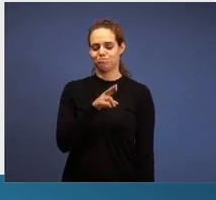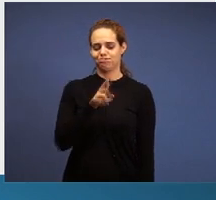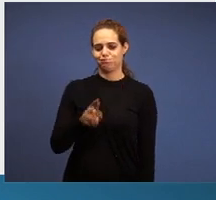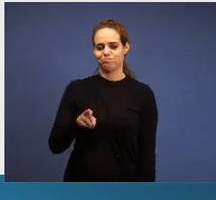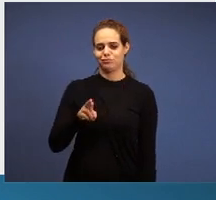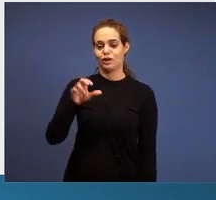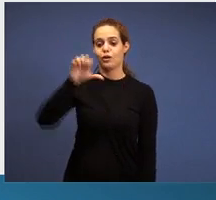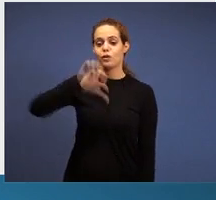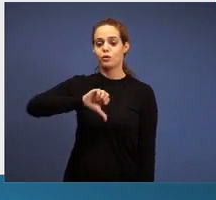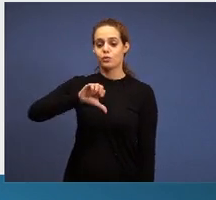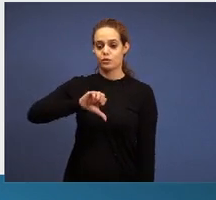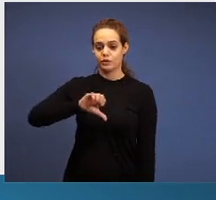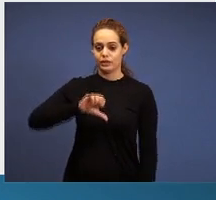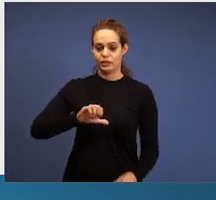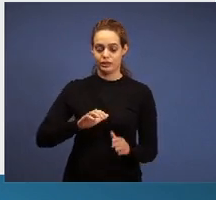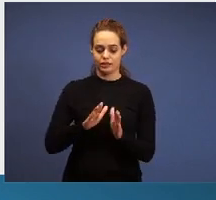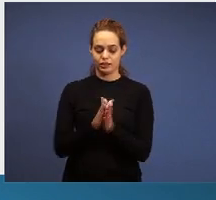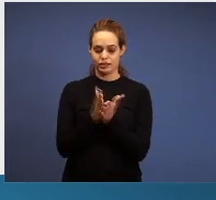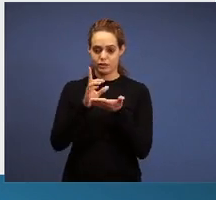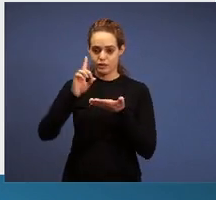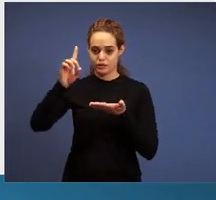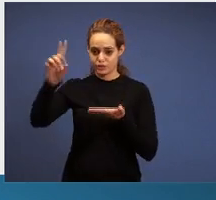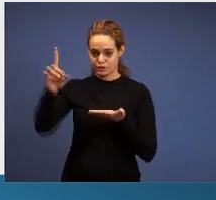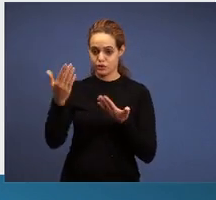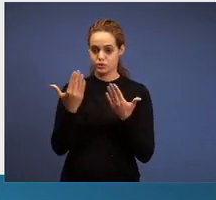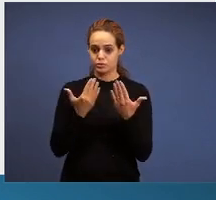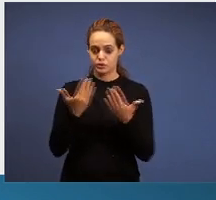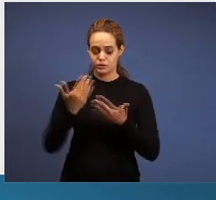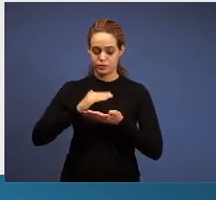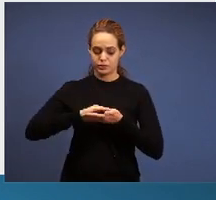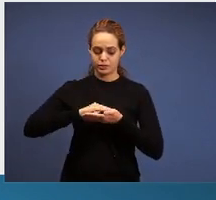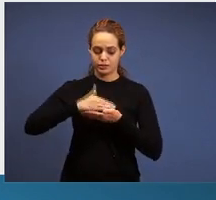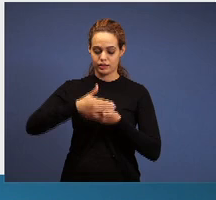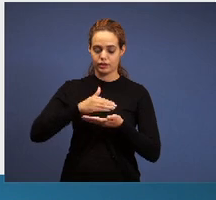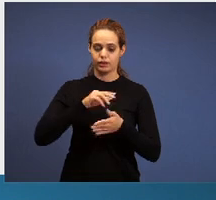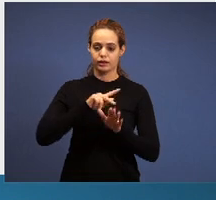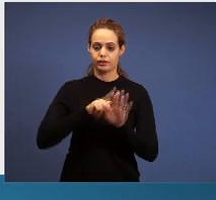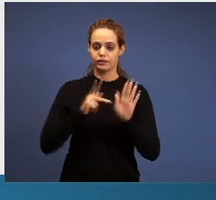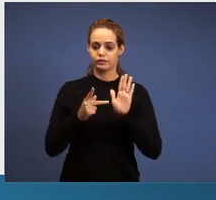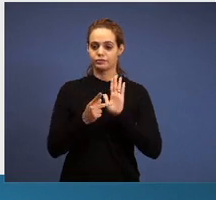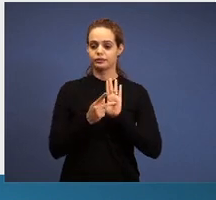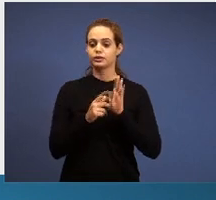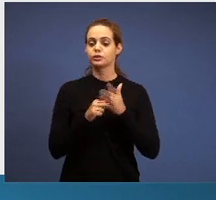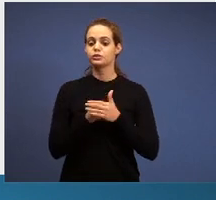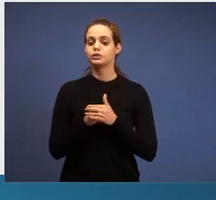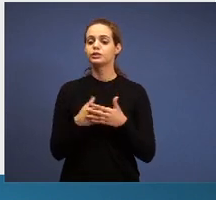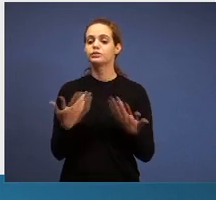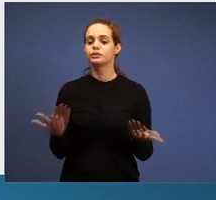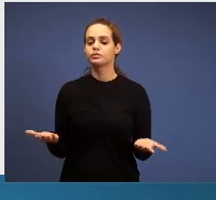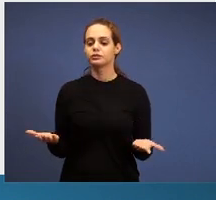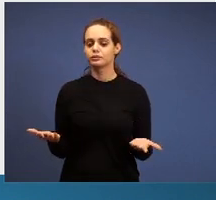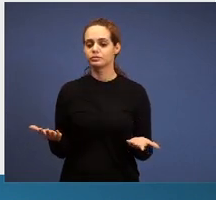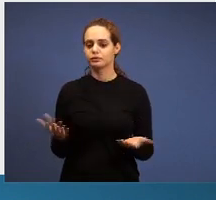of the hidden treasure in the text that reads, there it’s for the brethren, they may be distracted, the pastor